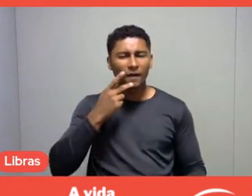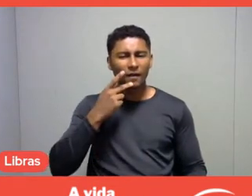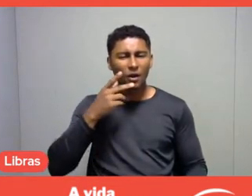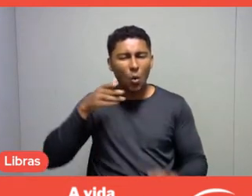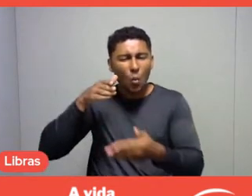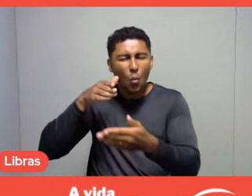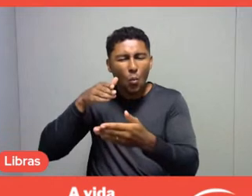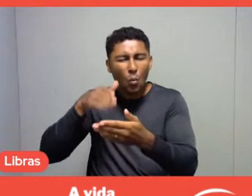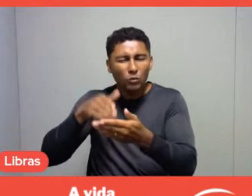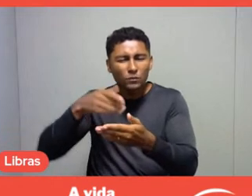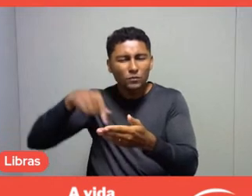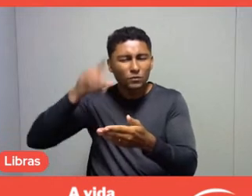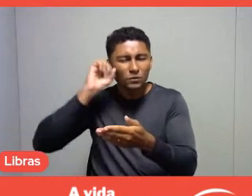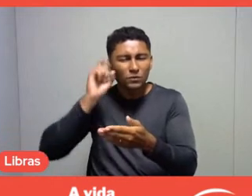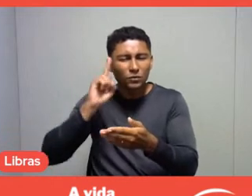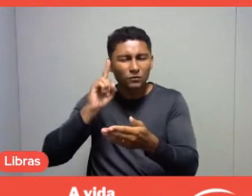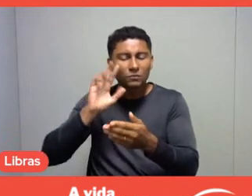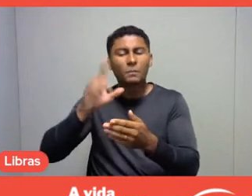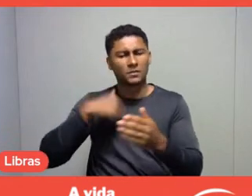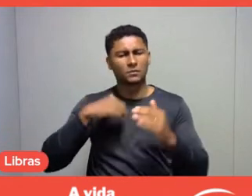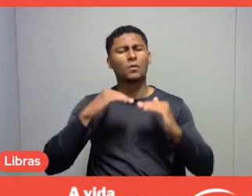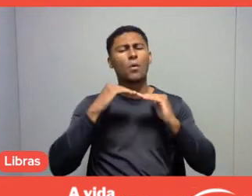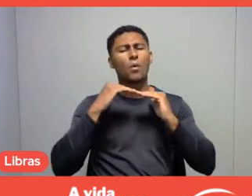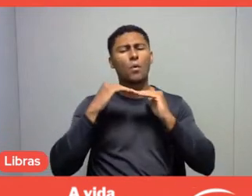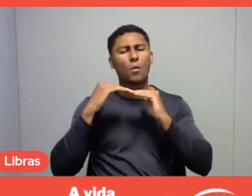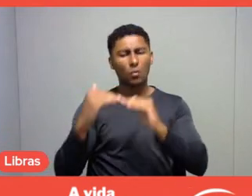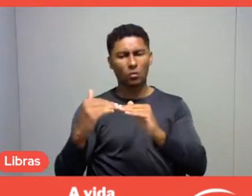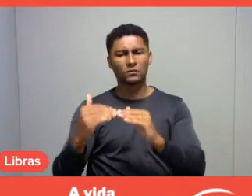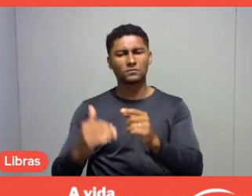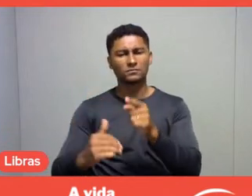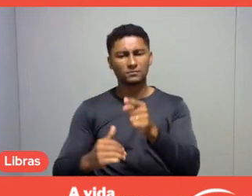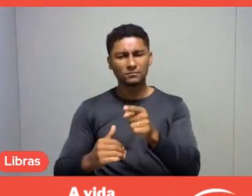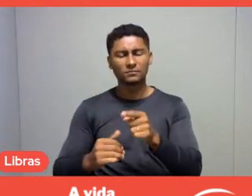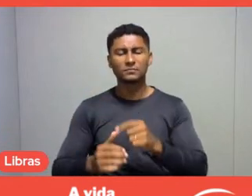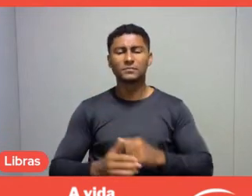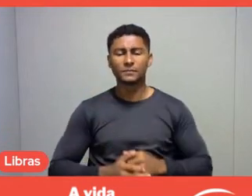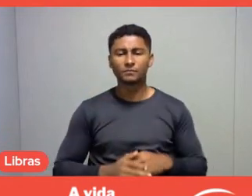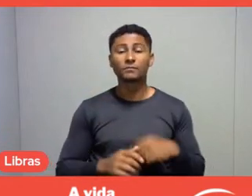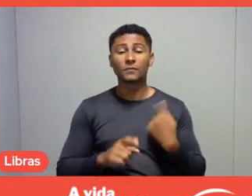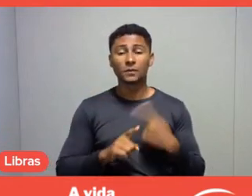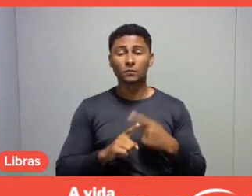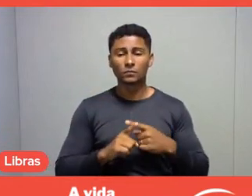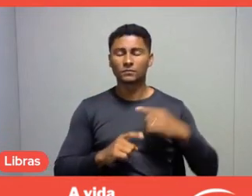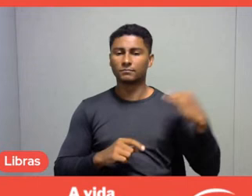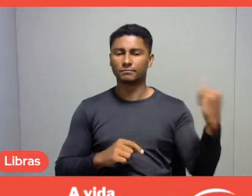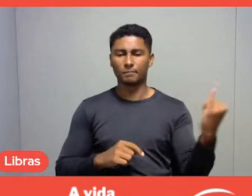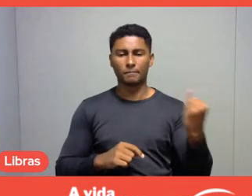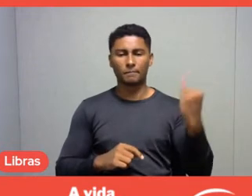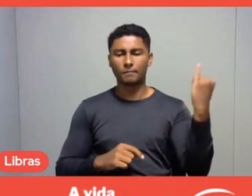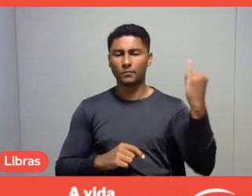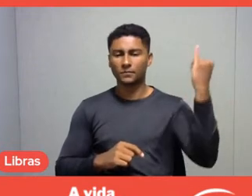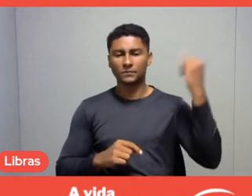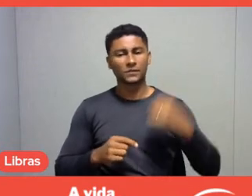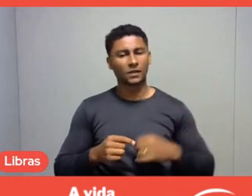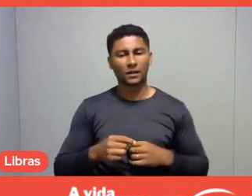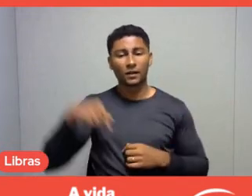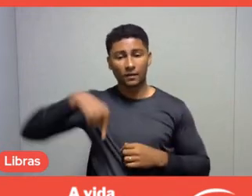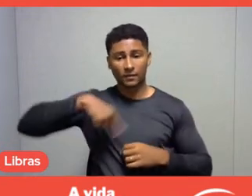However, I fully agree that it is very important for us to admit to ourselves, institutionally speaking,